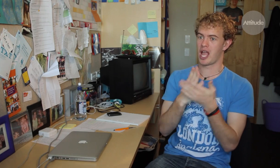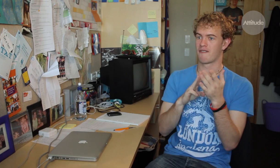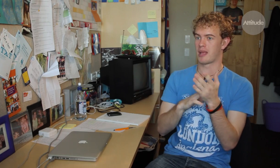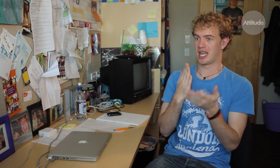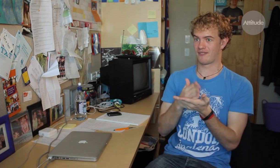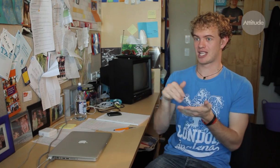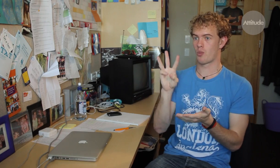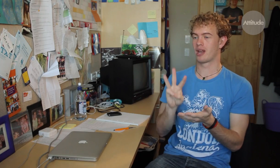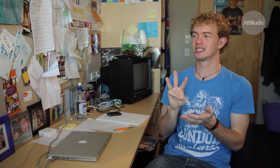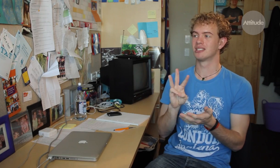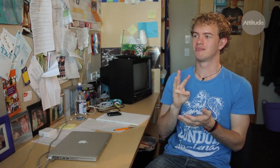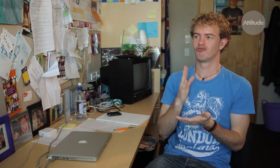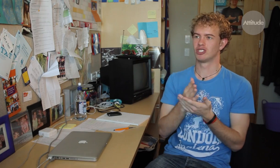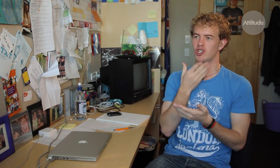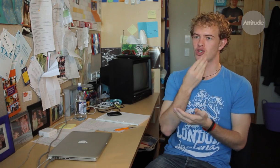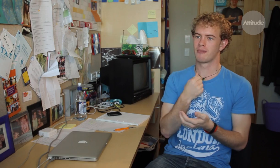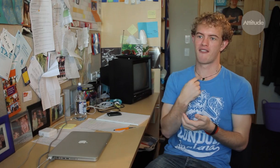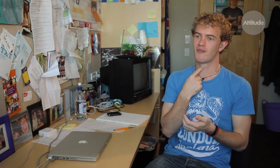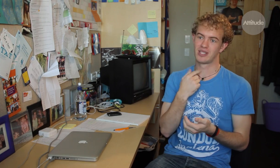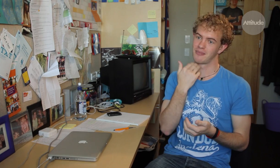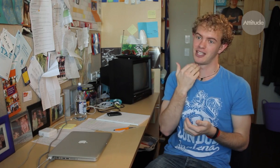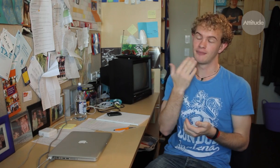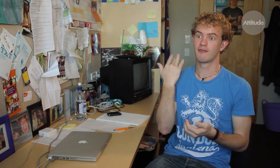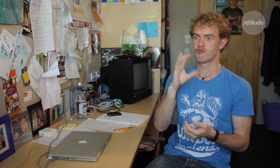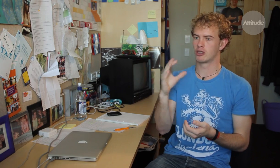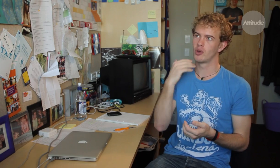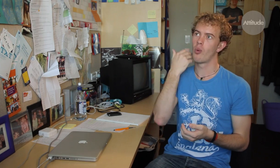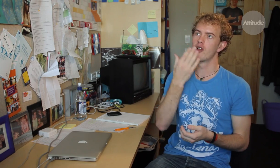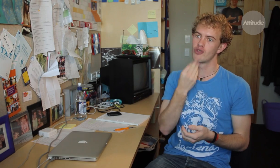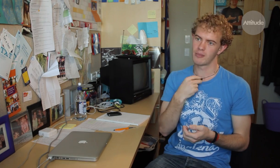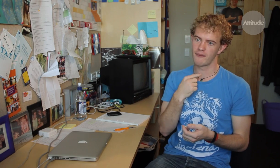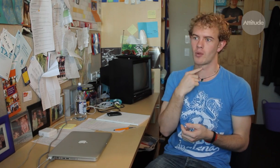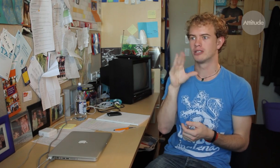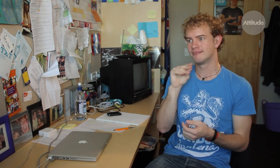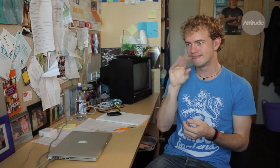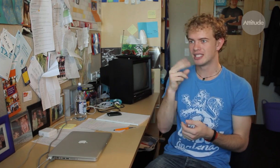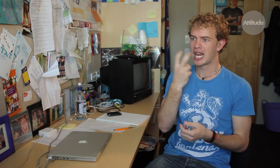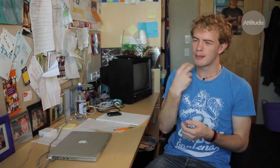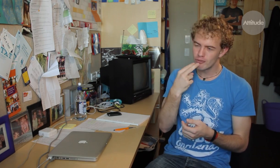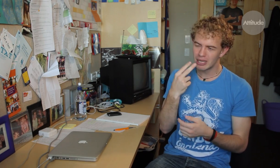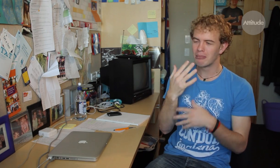I’ve been living here in Wellington for two and a half months now I haven’t had to use my voice much not like I did when I was living in Christchurch where I used to